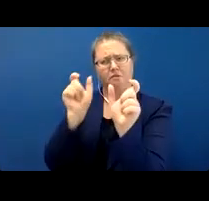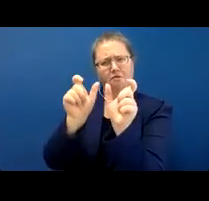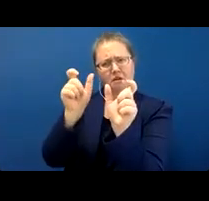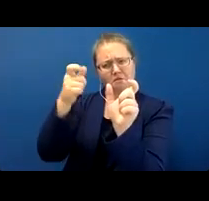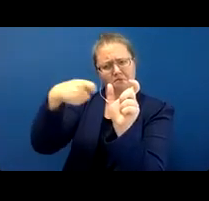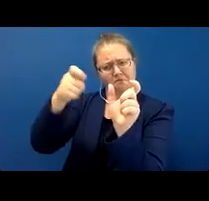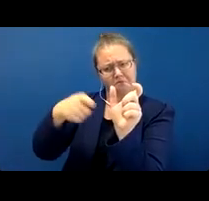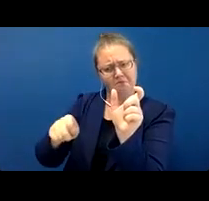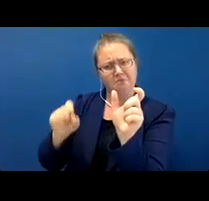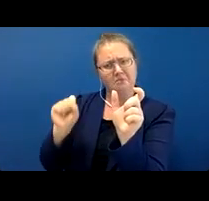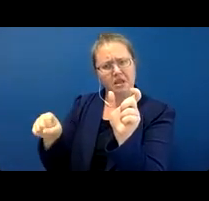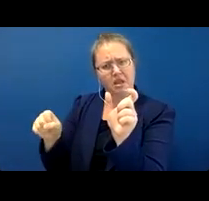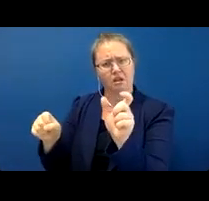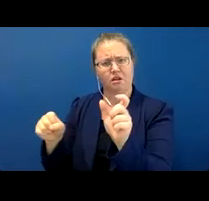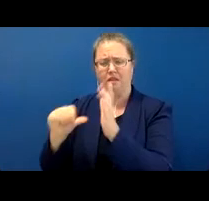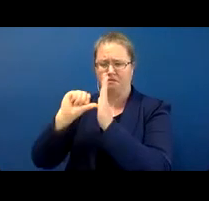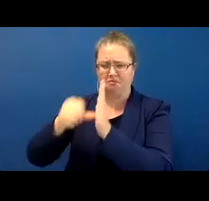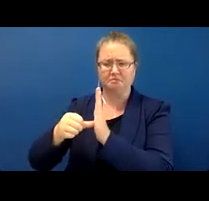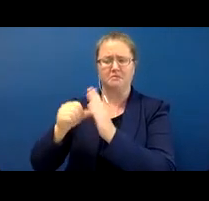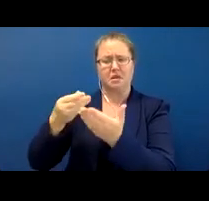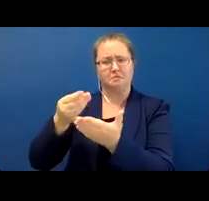you know, between different types of money like this or different types of objects that